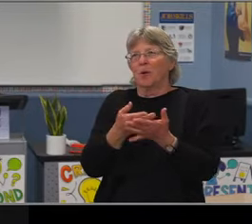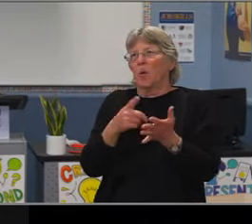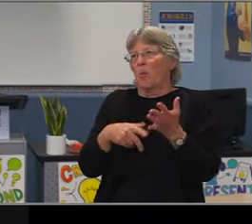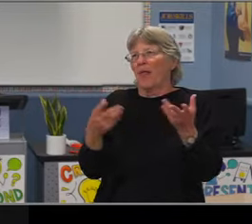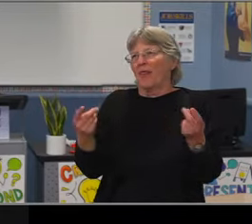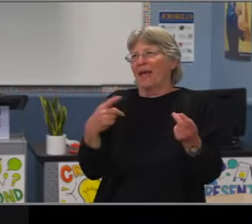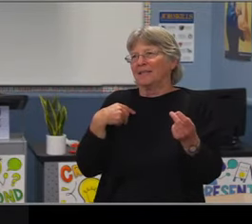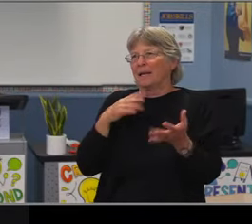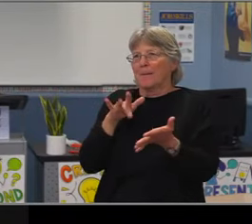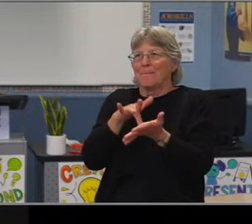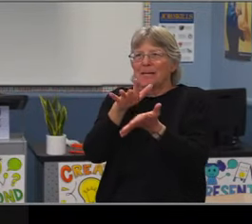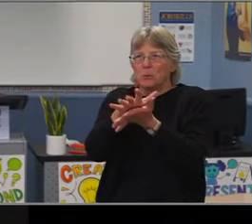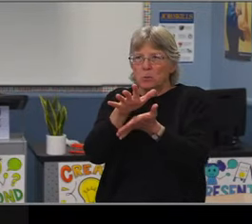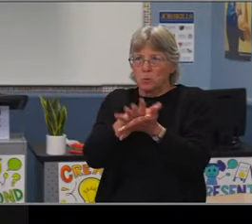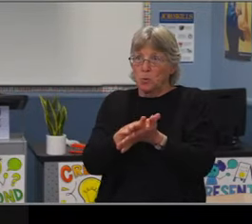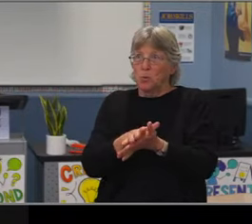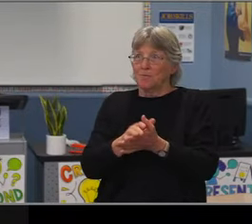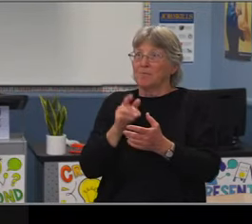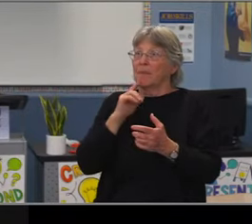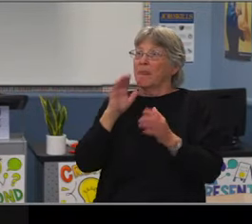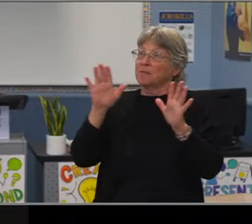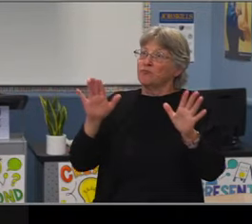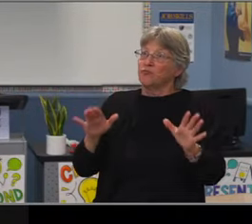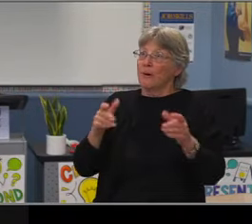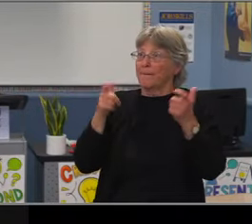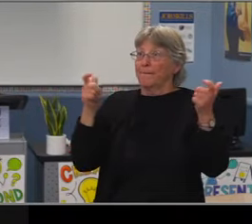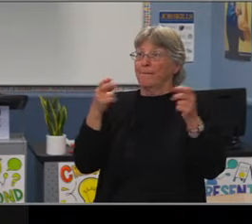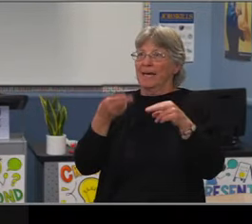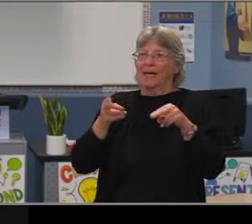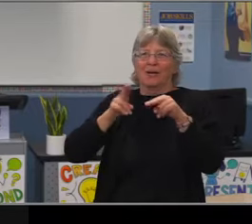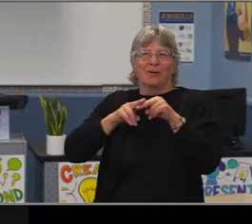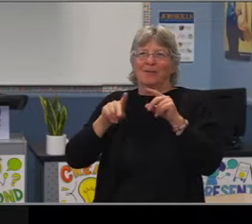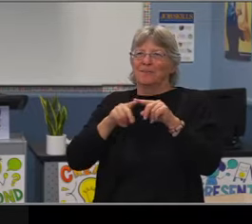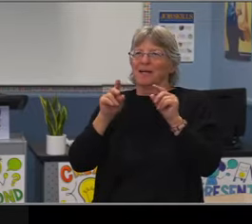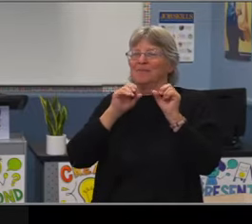In this case, they're actually less likely to be suspended. So suspensions are still bad